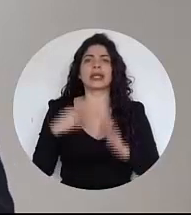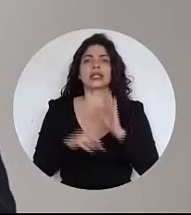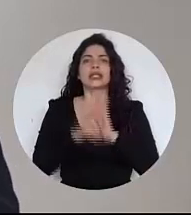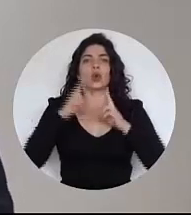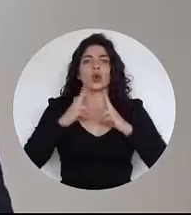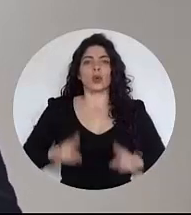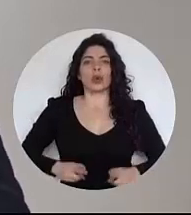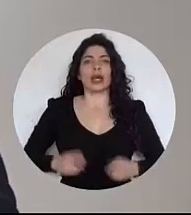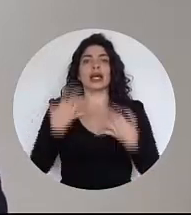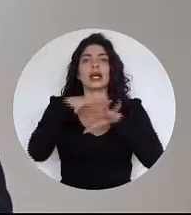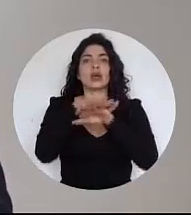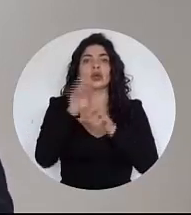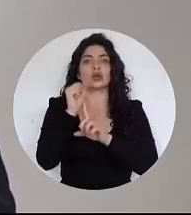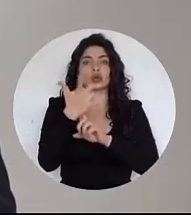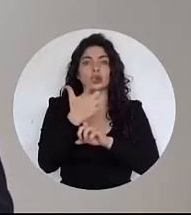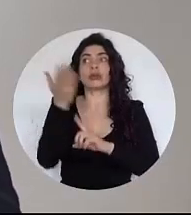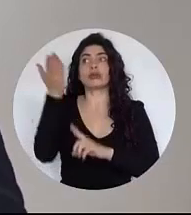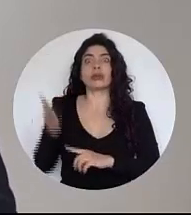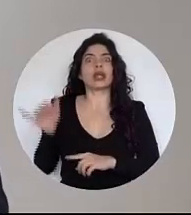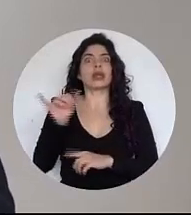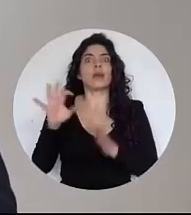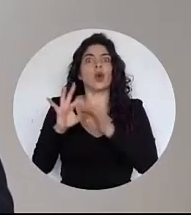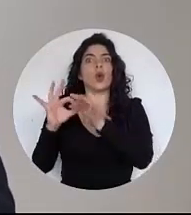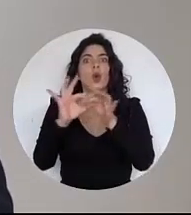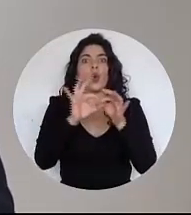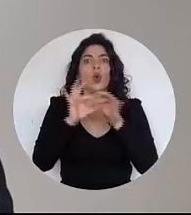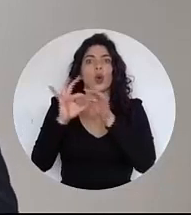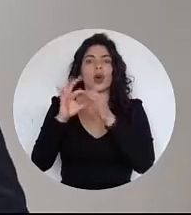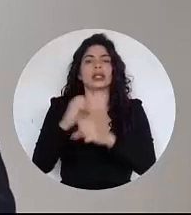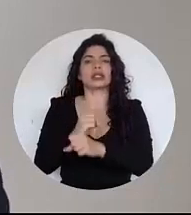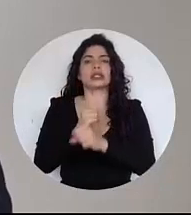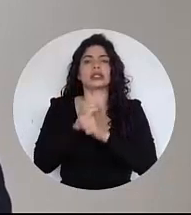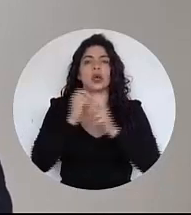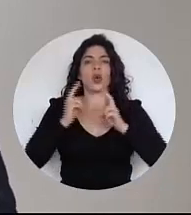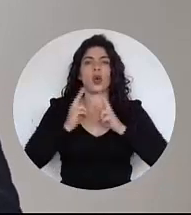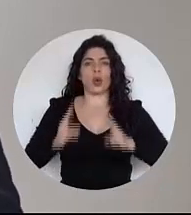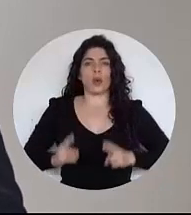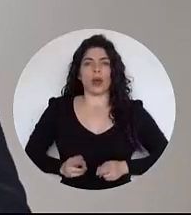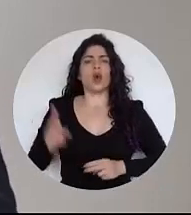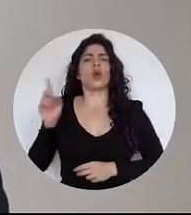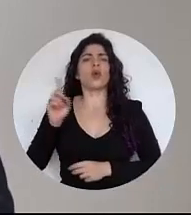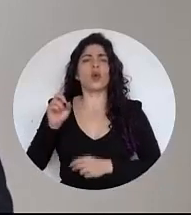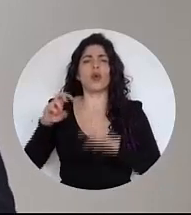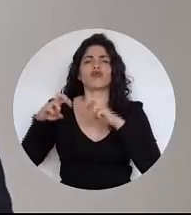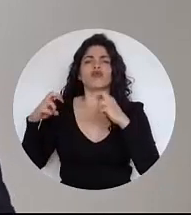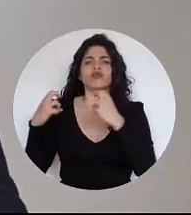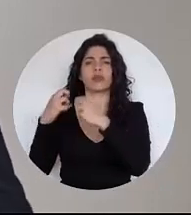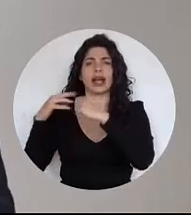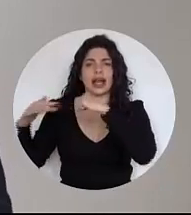Human Development and Inclusion. coordinator of the human security axis of the Caribbean roundtable and the women